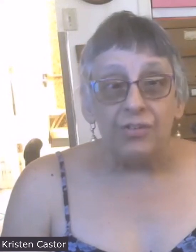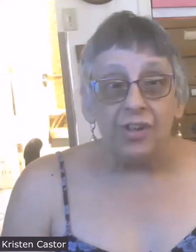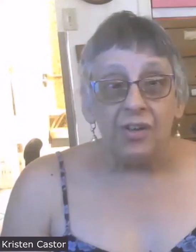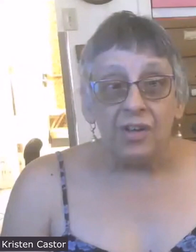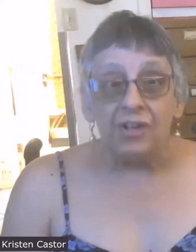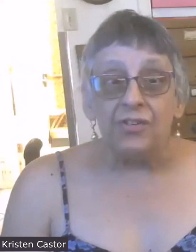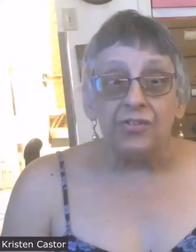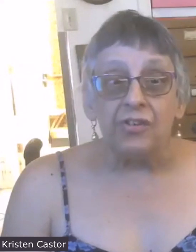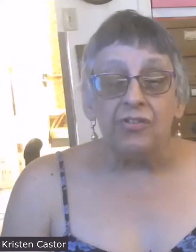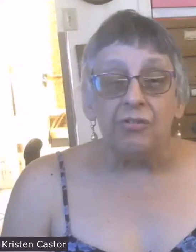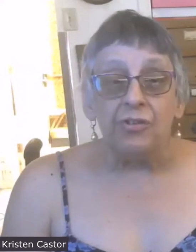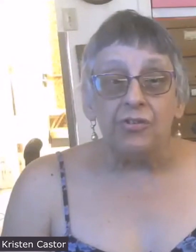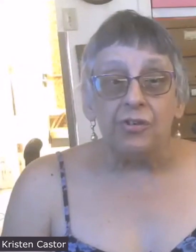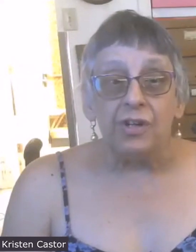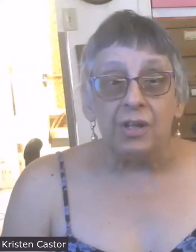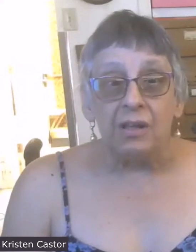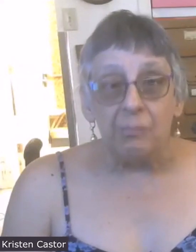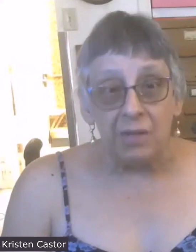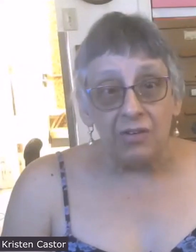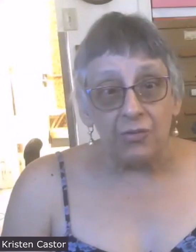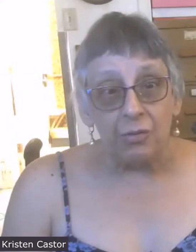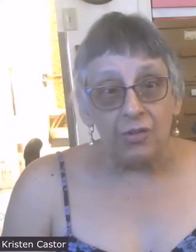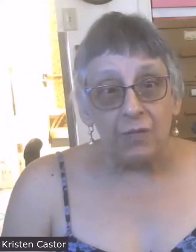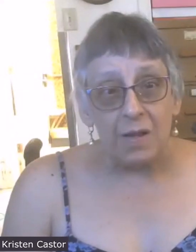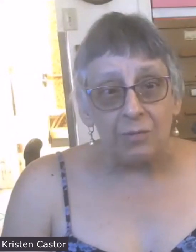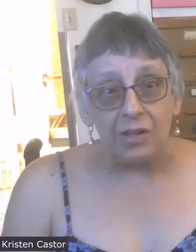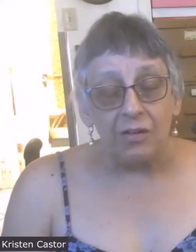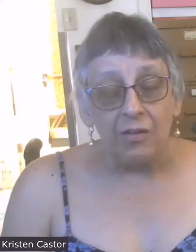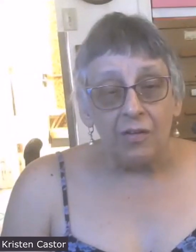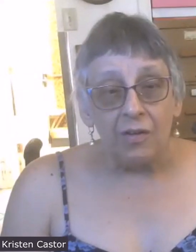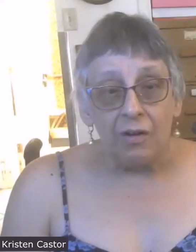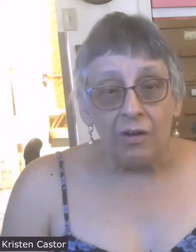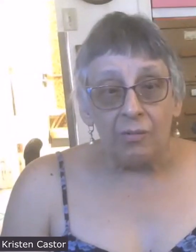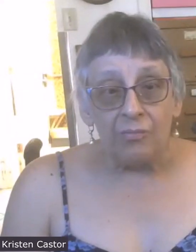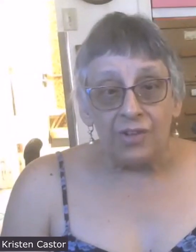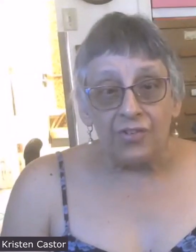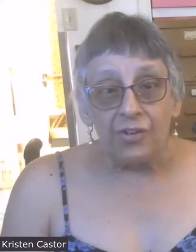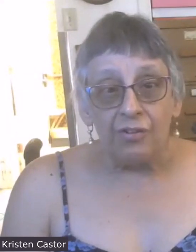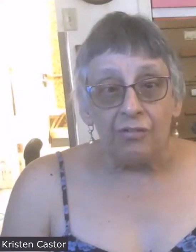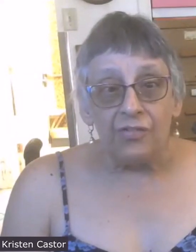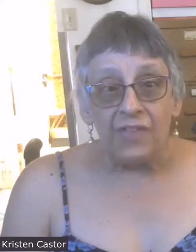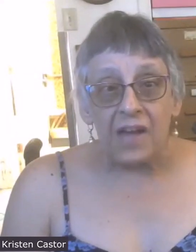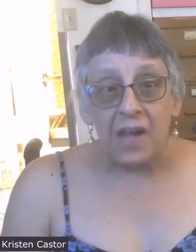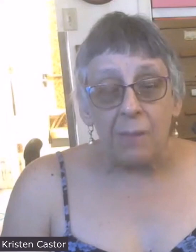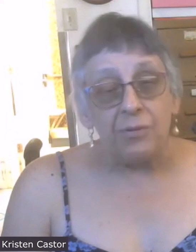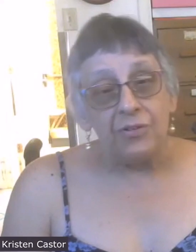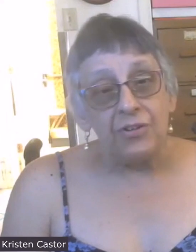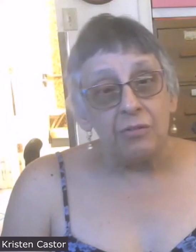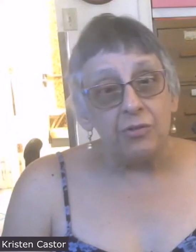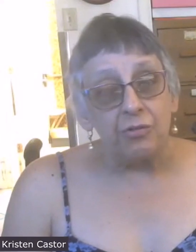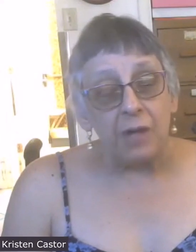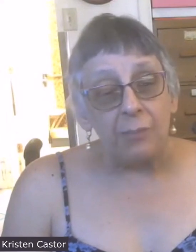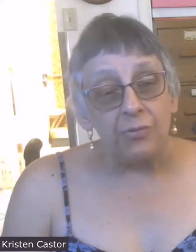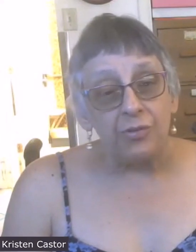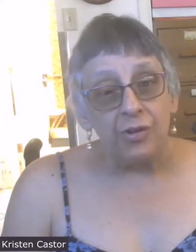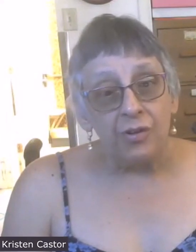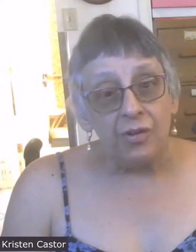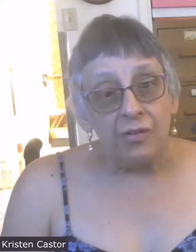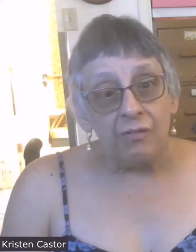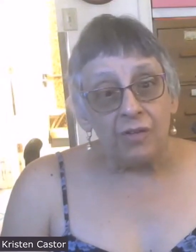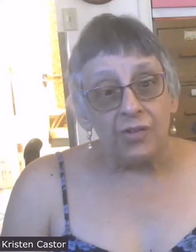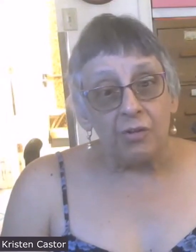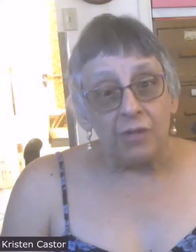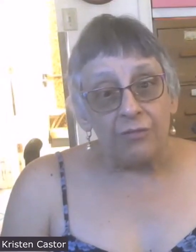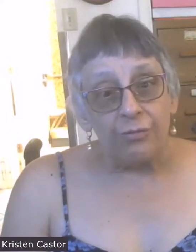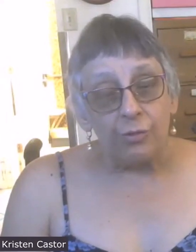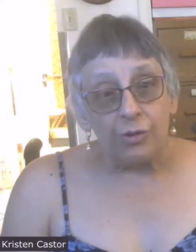And also to enjoy meals with his family... Uhmm... Until that happened, he was trapped on the ground floor